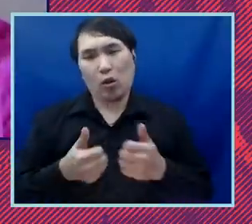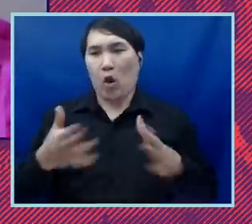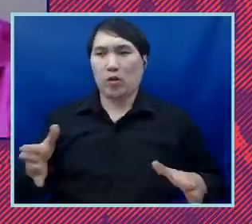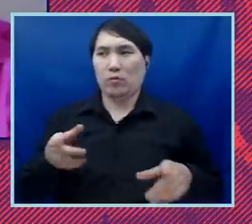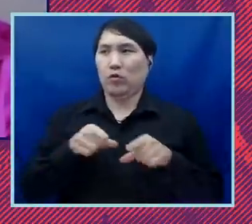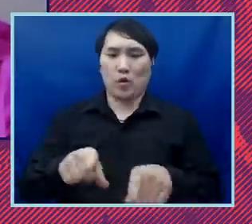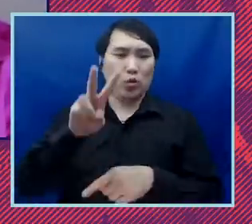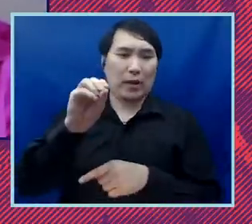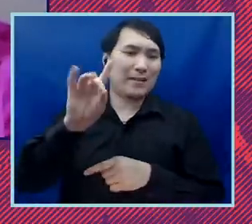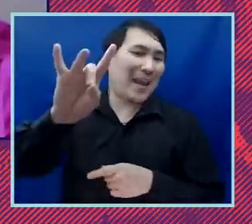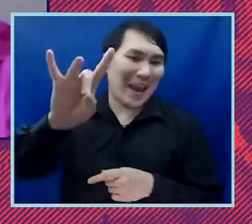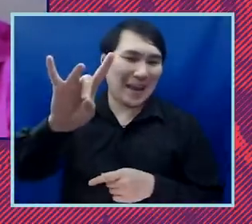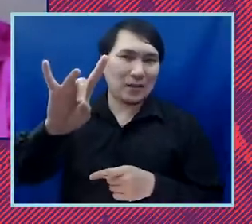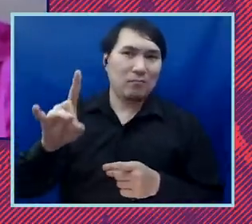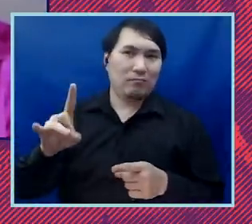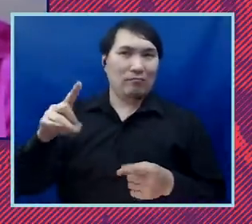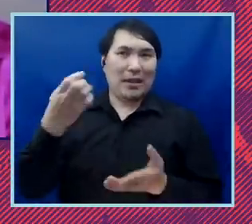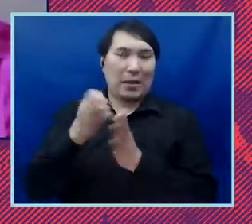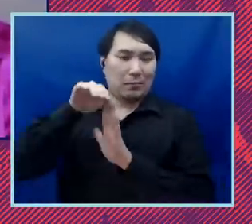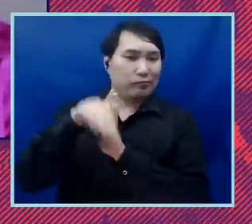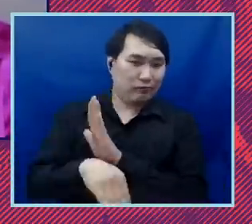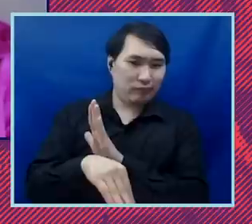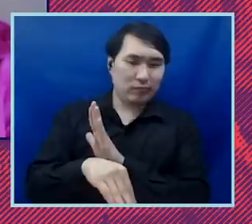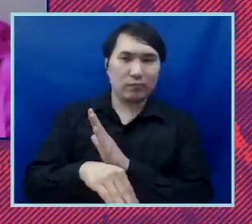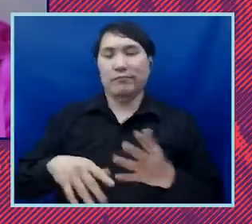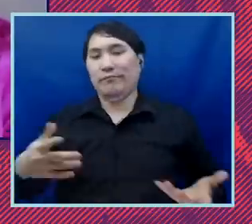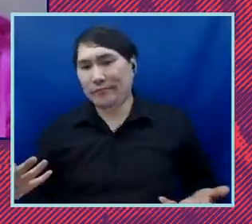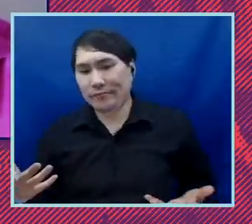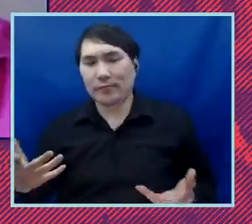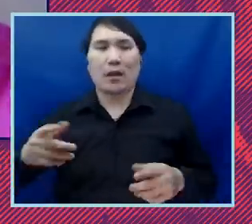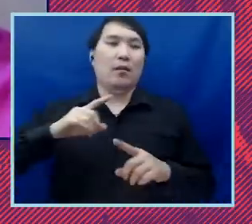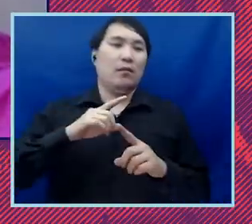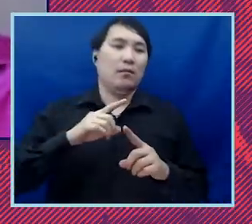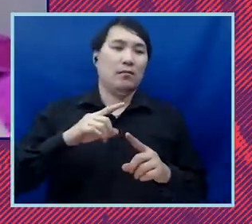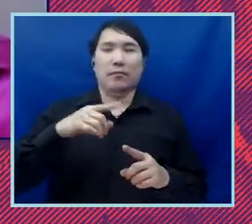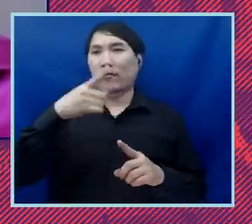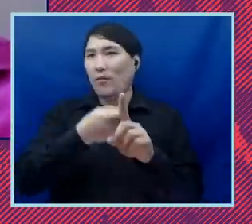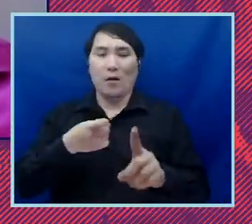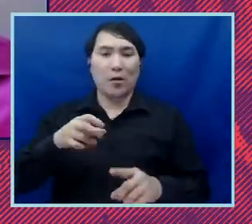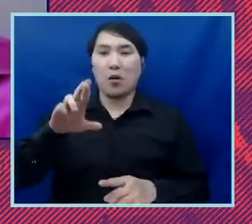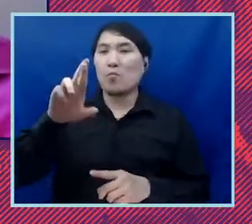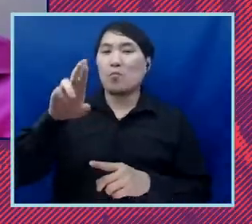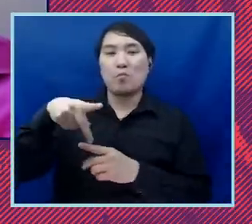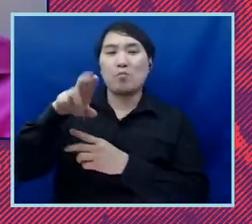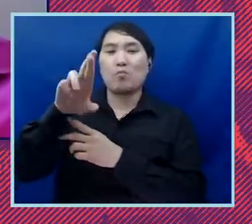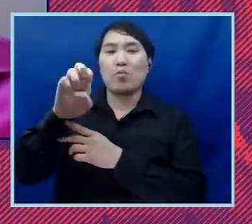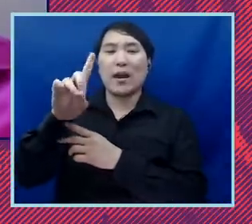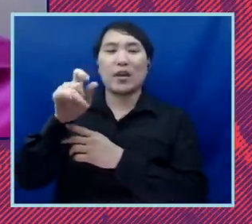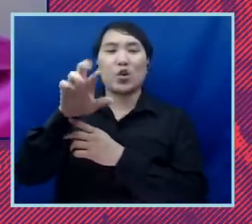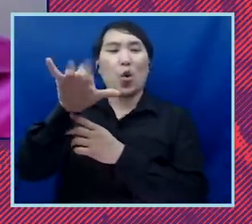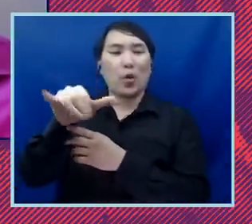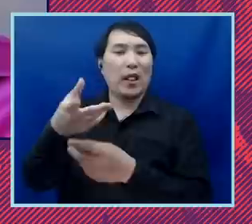recession um as a part of a predatory loan they not understanding um years they spent building up